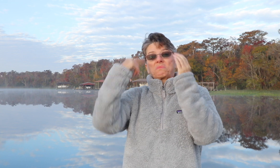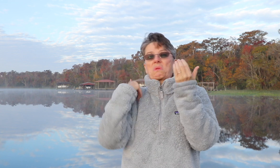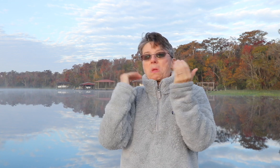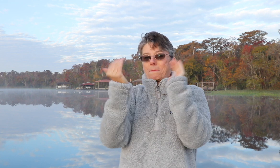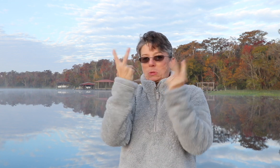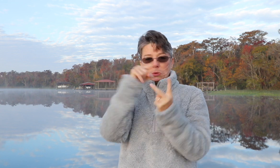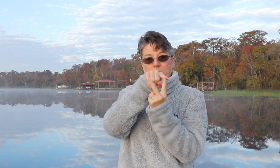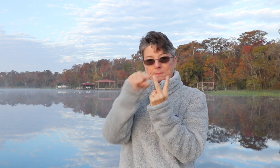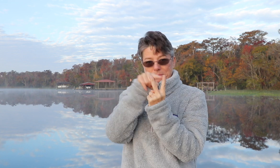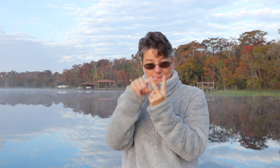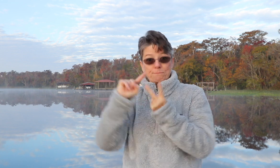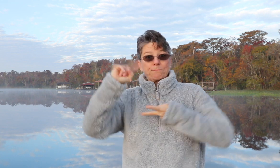For instance, we can compare two types of aperture.